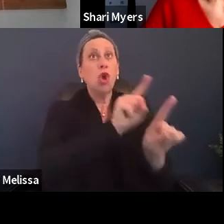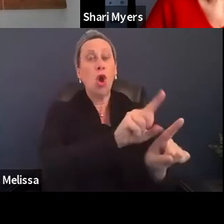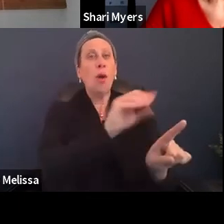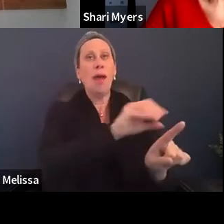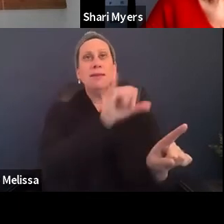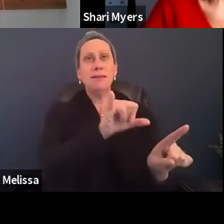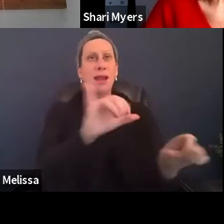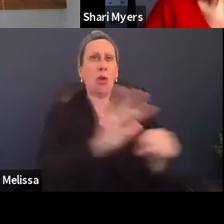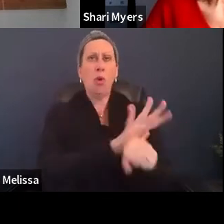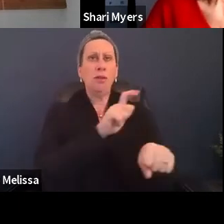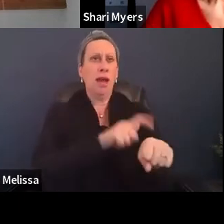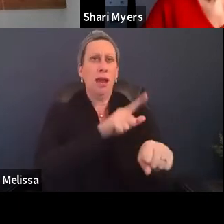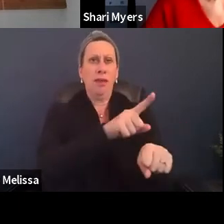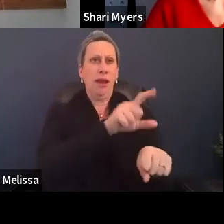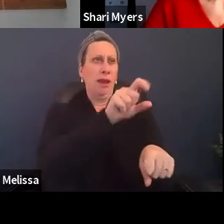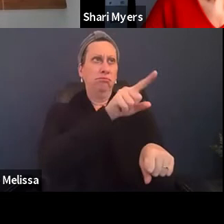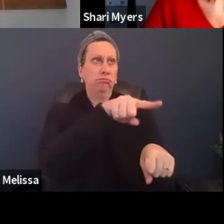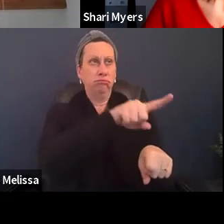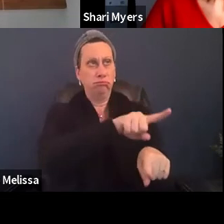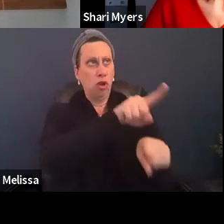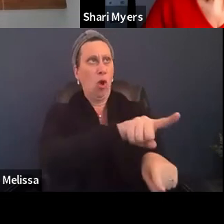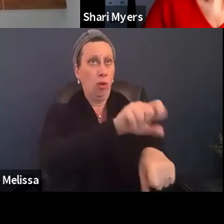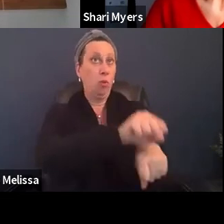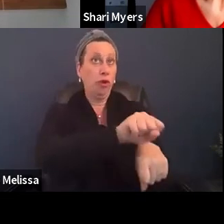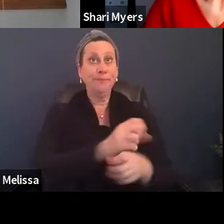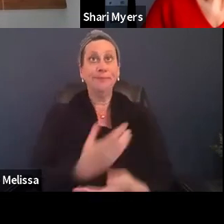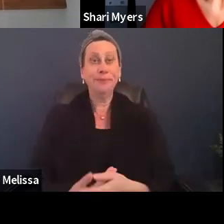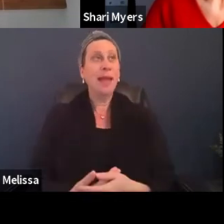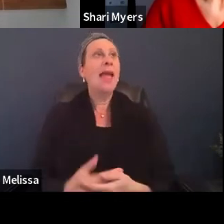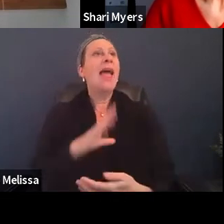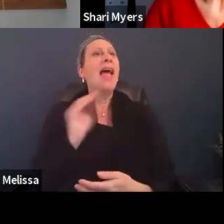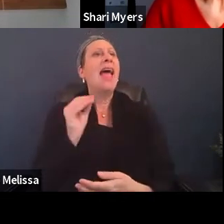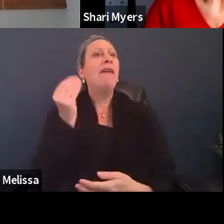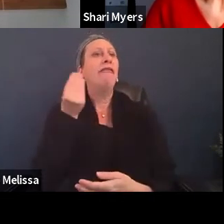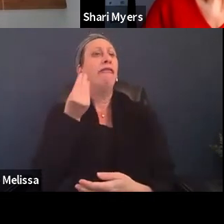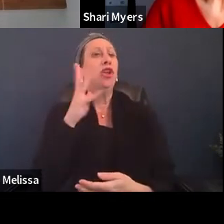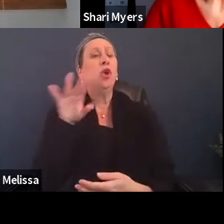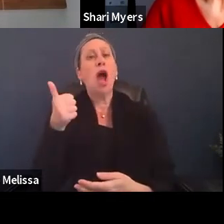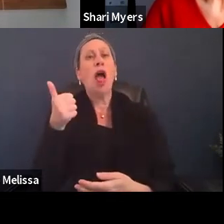that they're deployed. And one other just quick kind of plug.